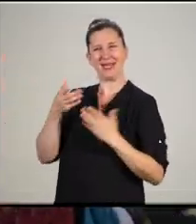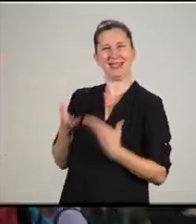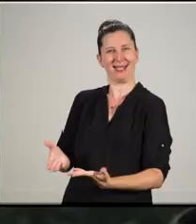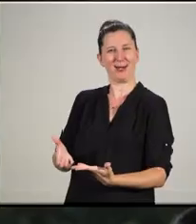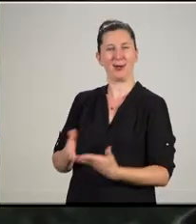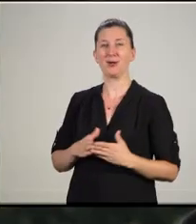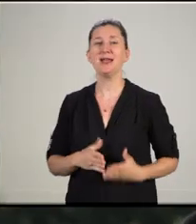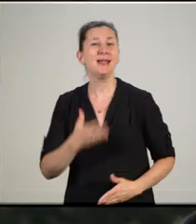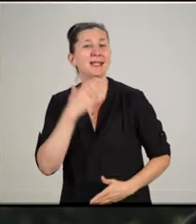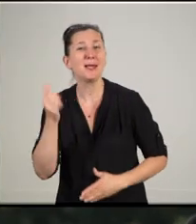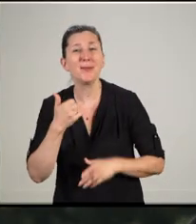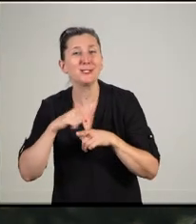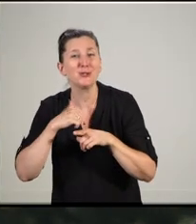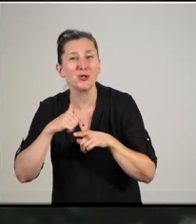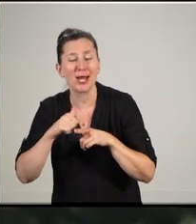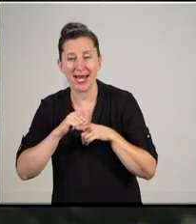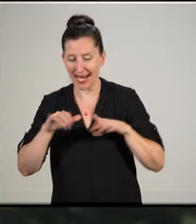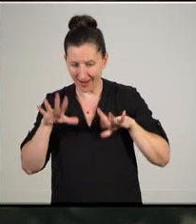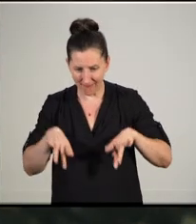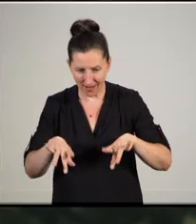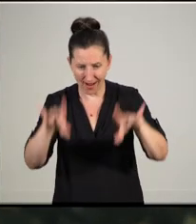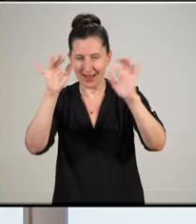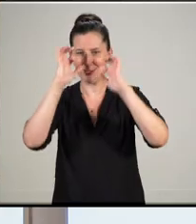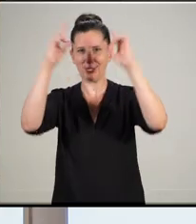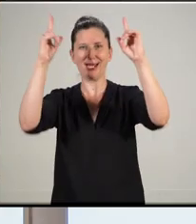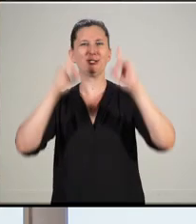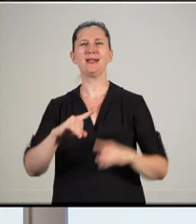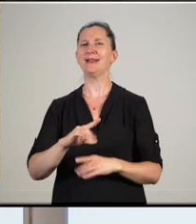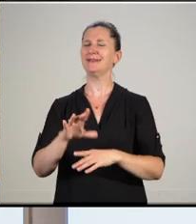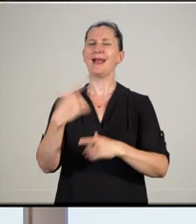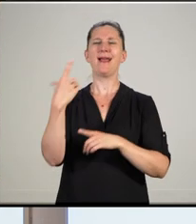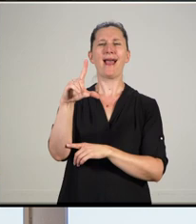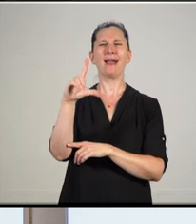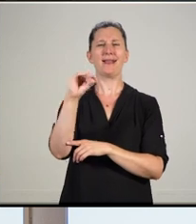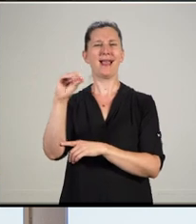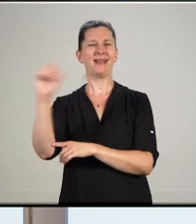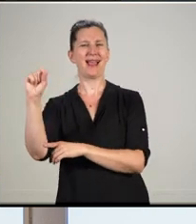work than a Letters & Science education. L&S is home to the arts and humanities,